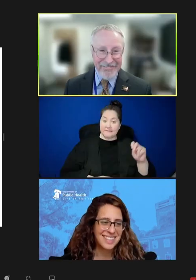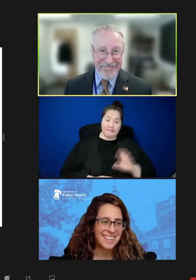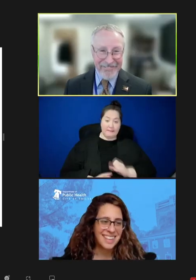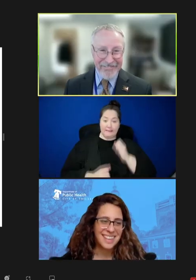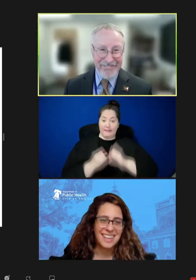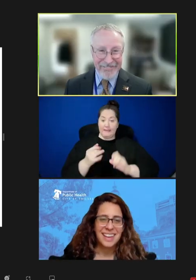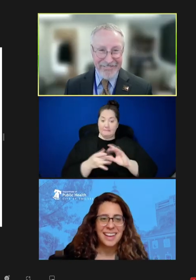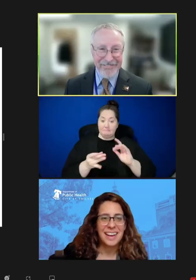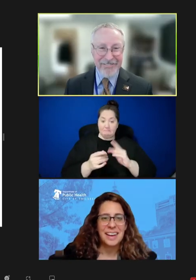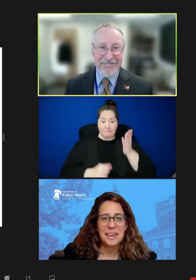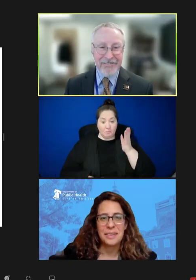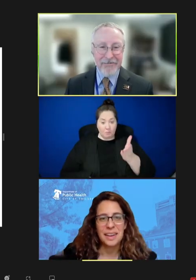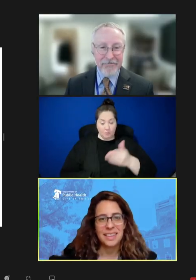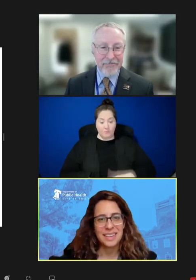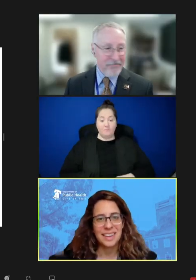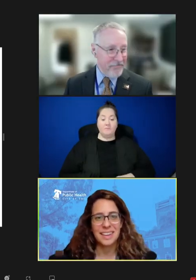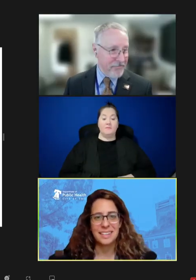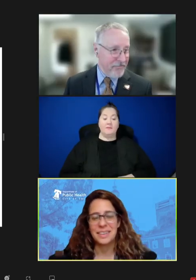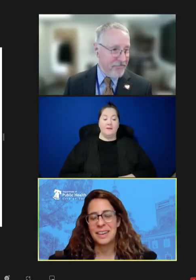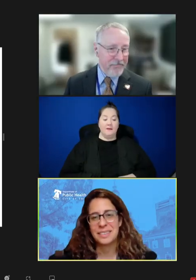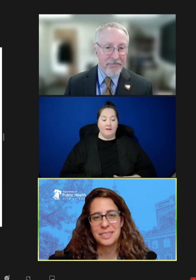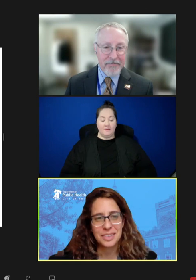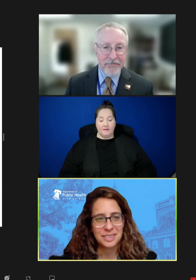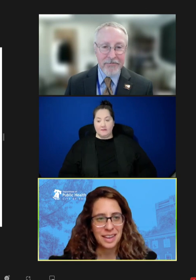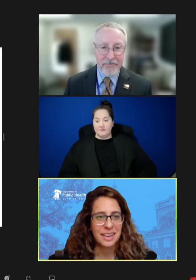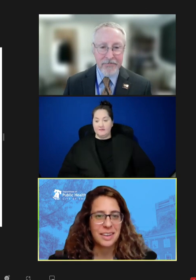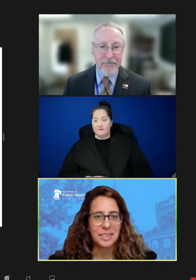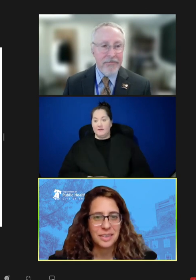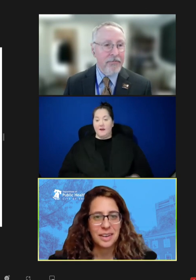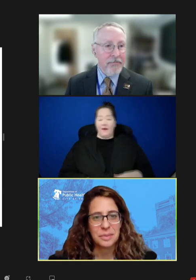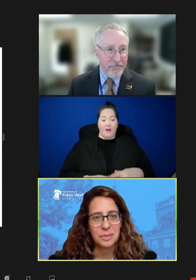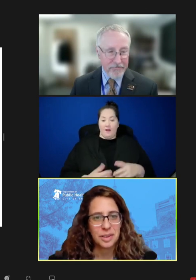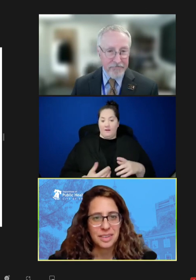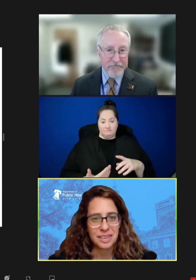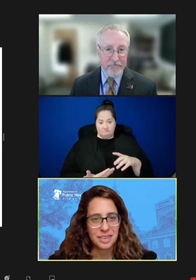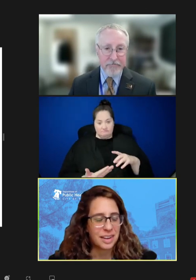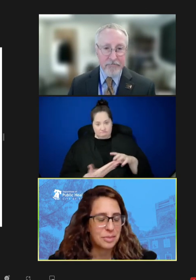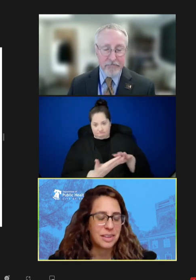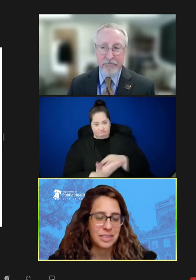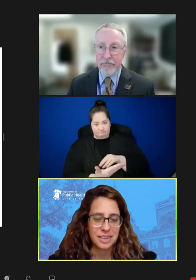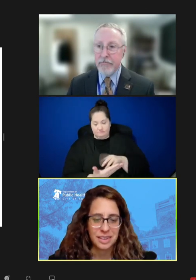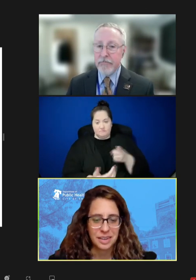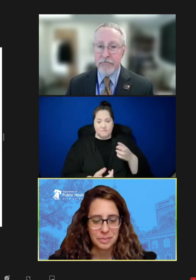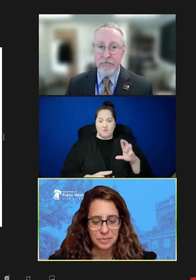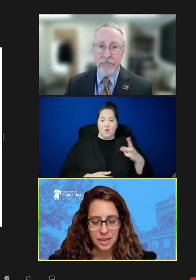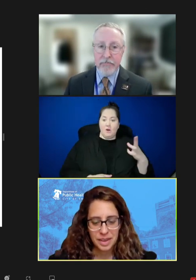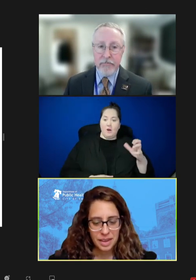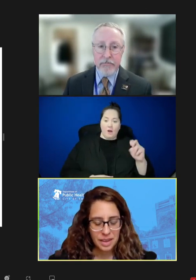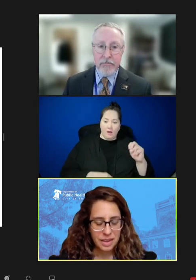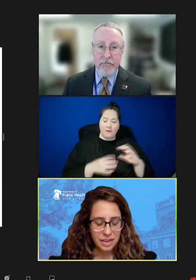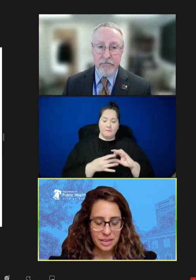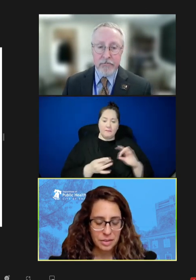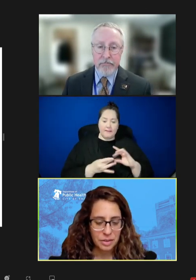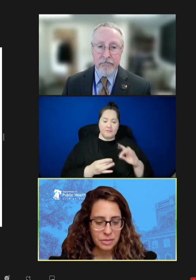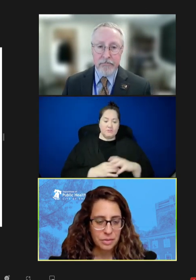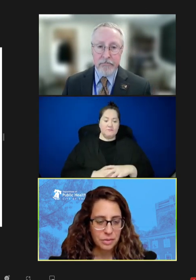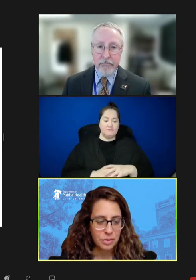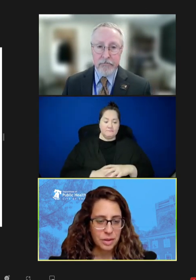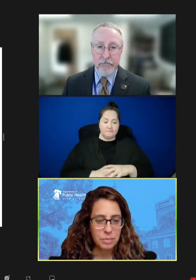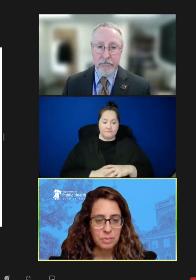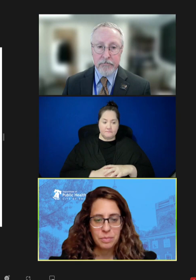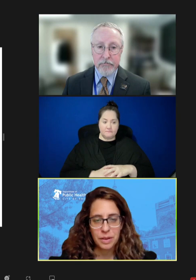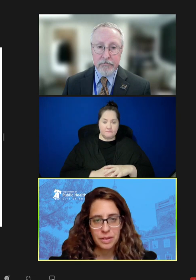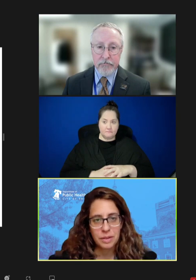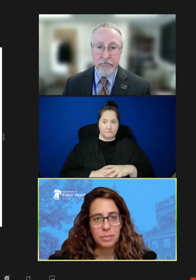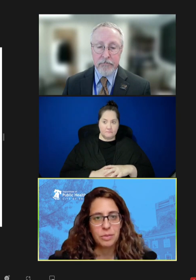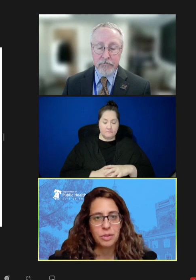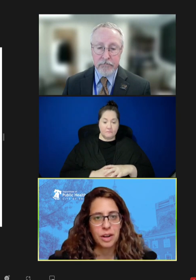Shara Epstein: I think I just echo what Dr. Hahn mentioned. You know, we've built up great